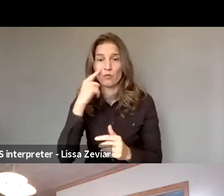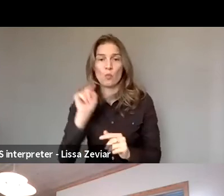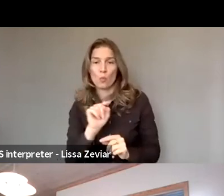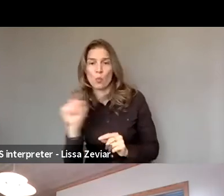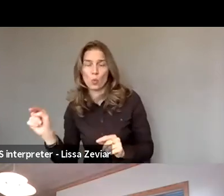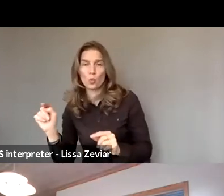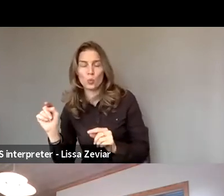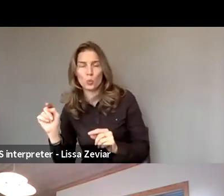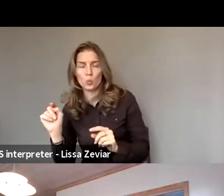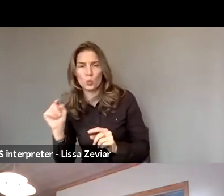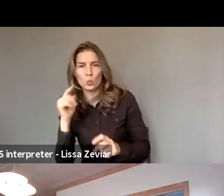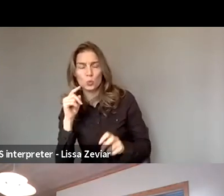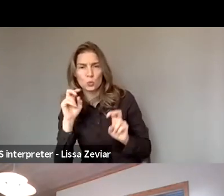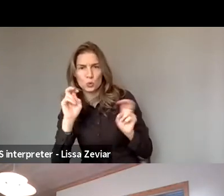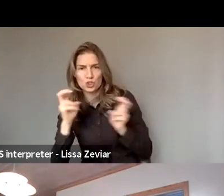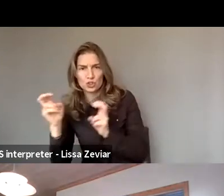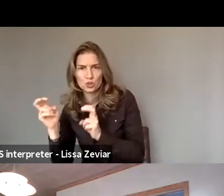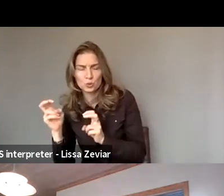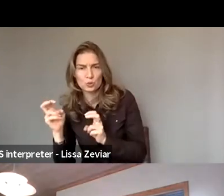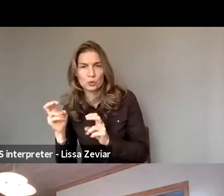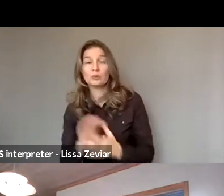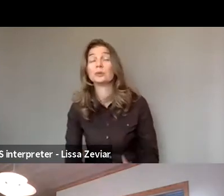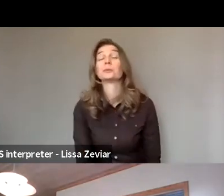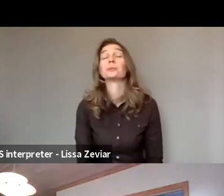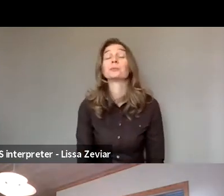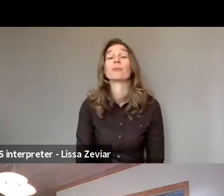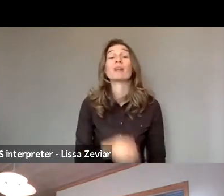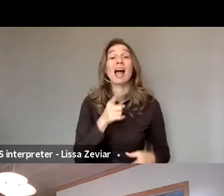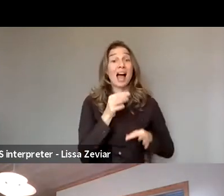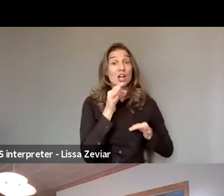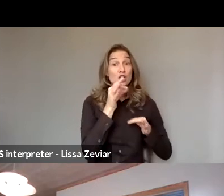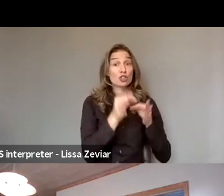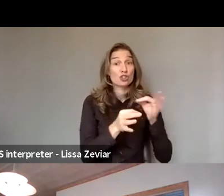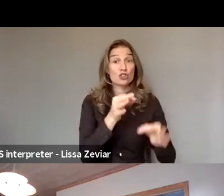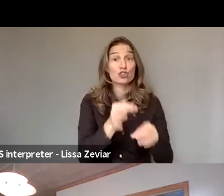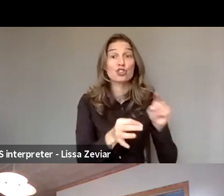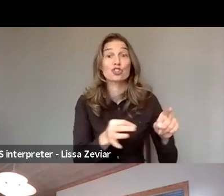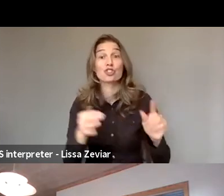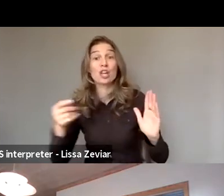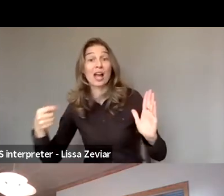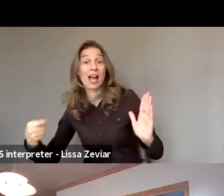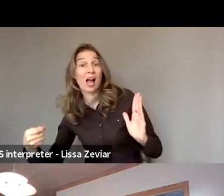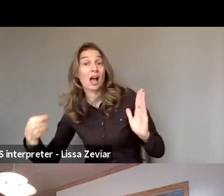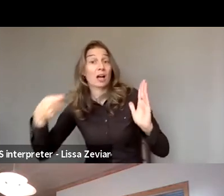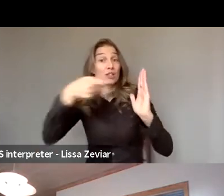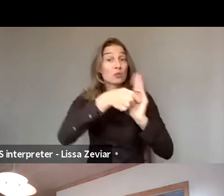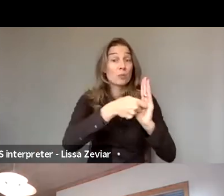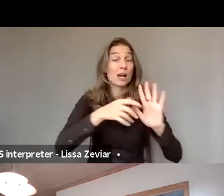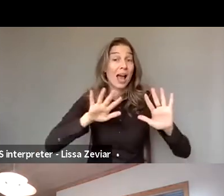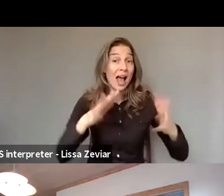In terms of how to contribute to the strategy, as I said there's been a series of consultations,